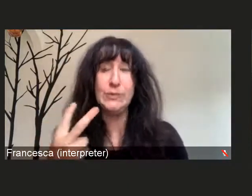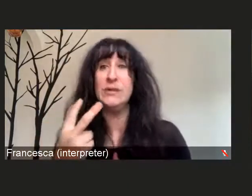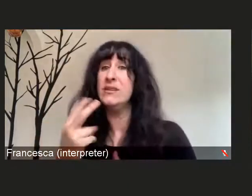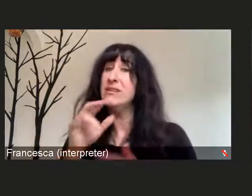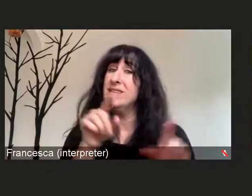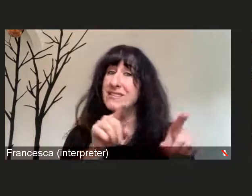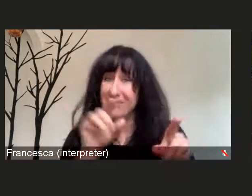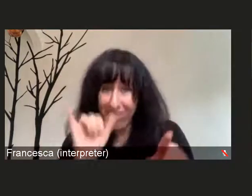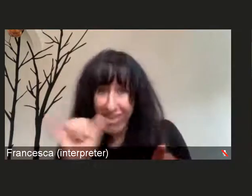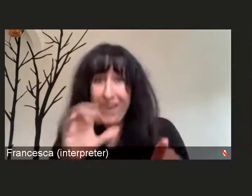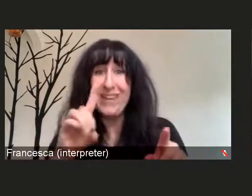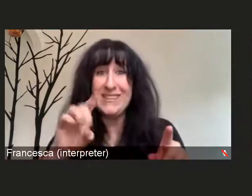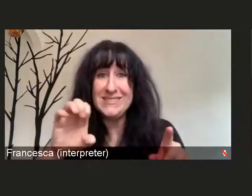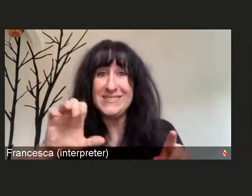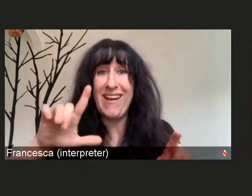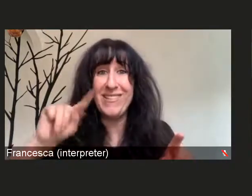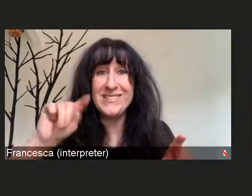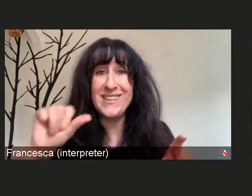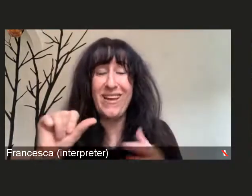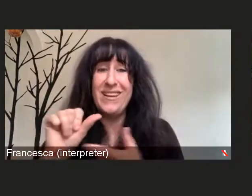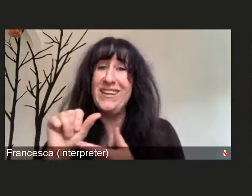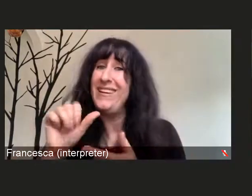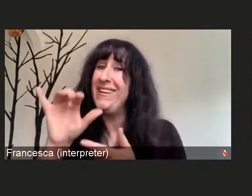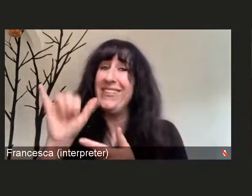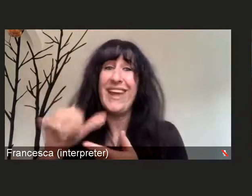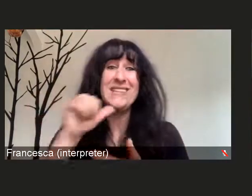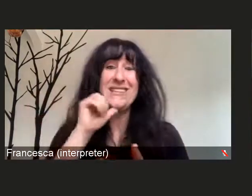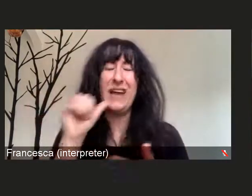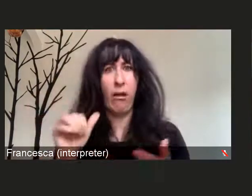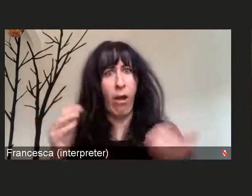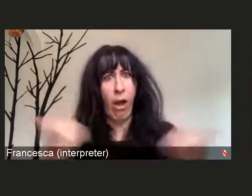is not something that's unusual to what viruses do.